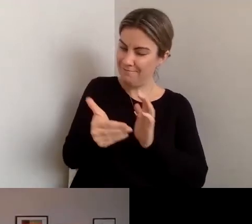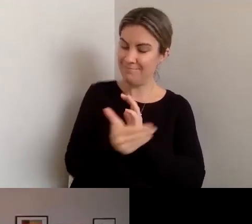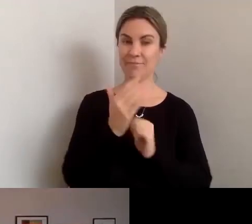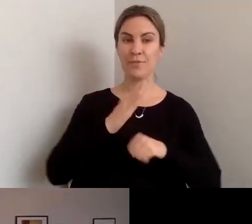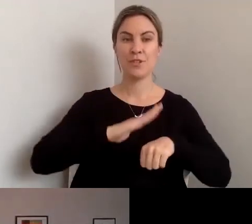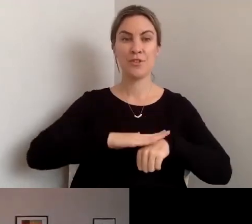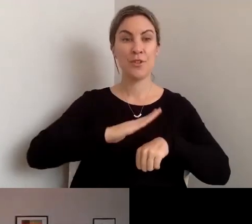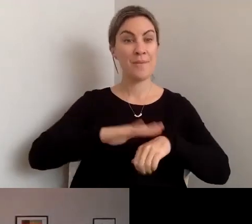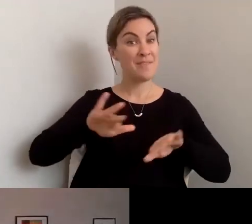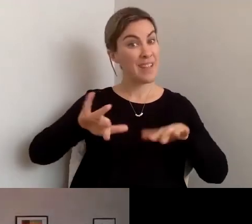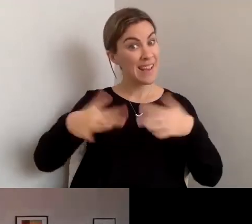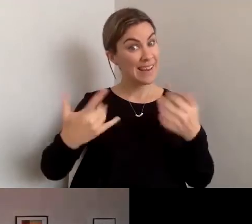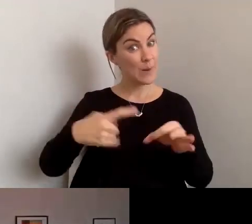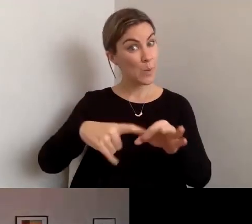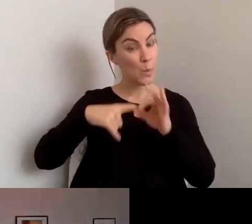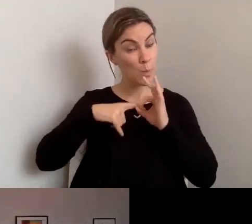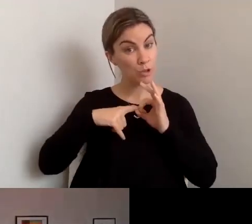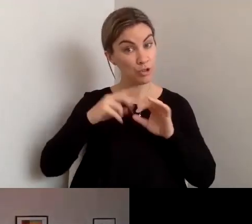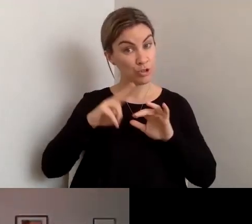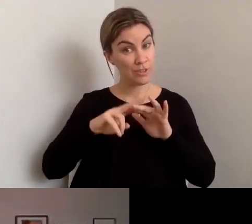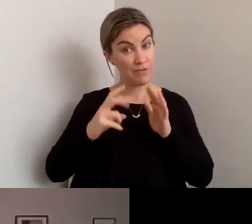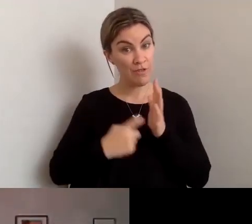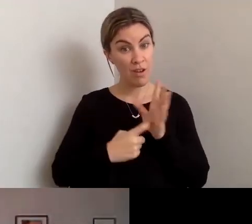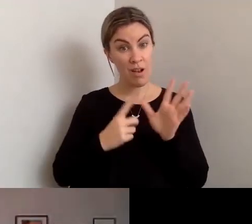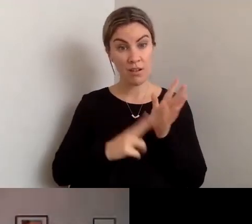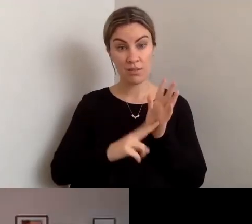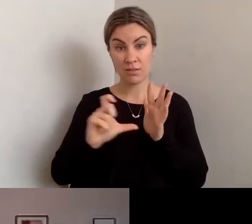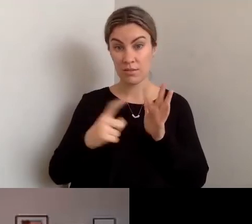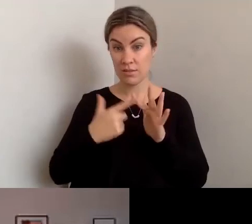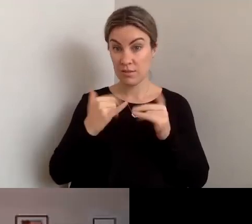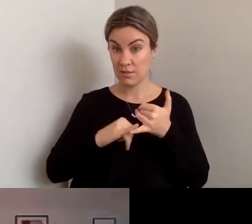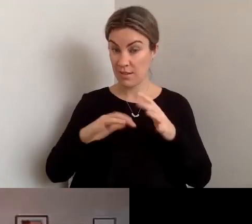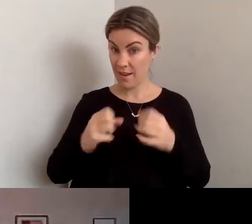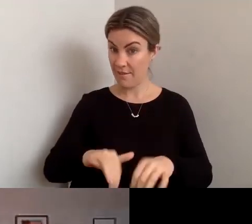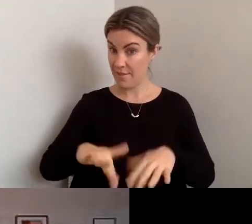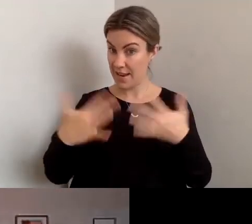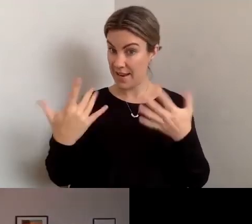questions. Frances, are there any questions? FRANCES ROBINSON: